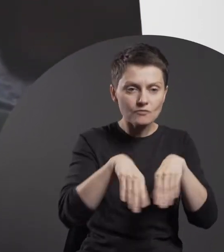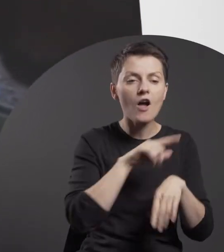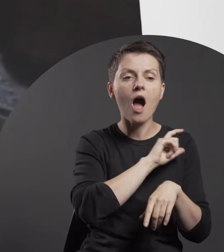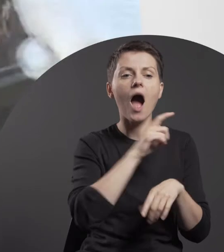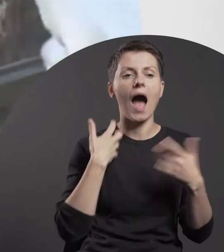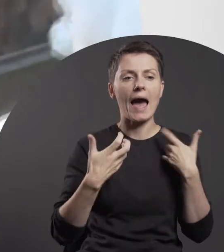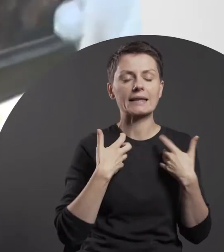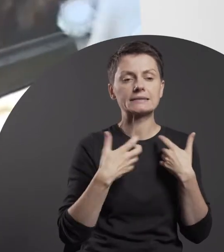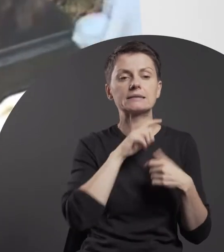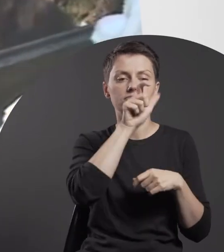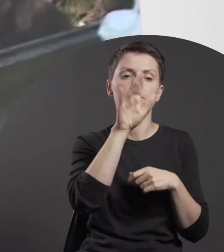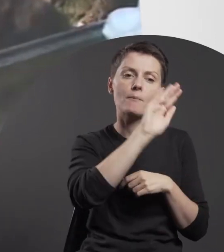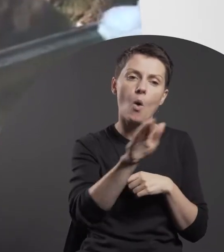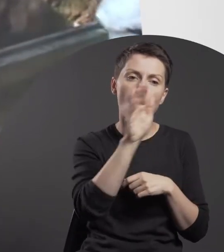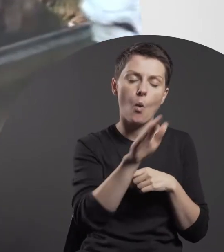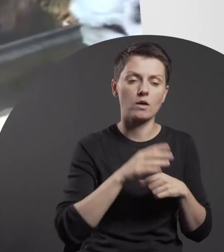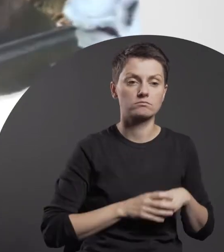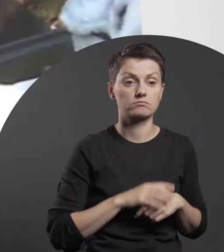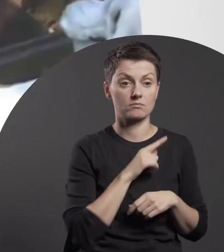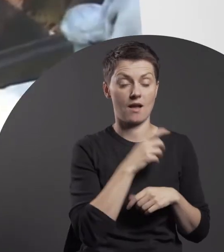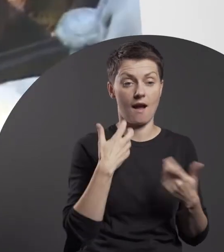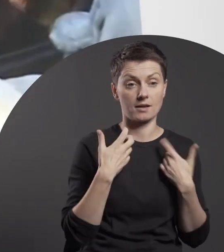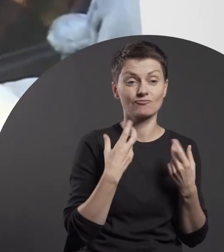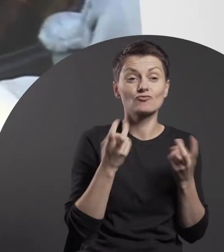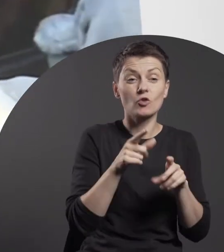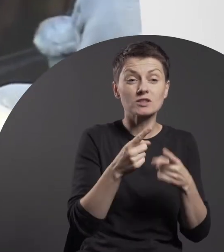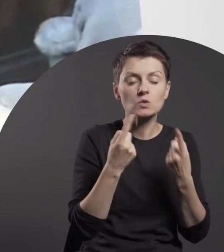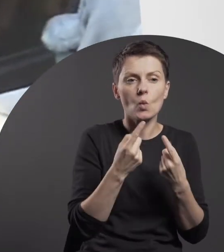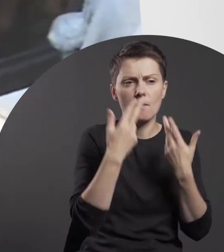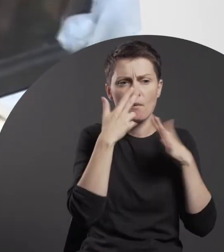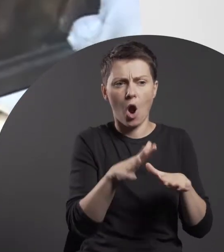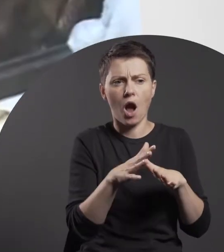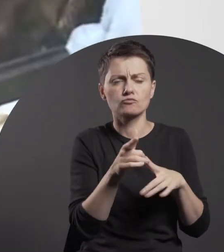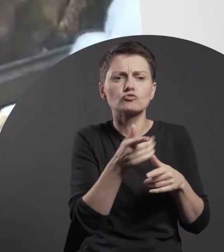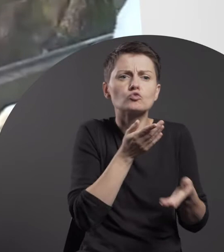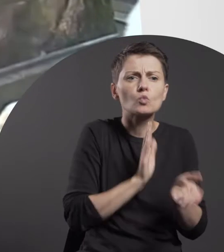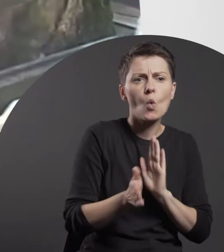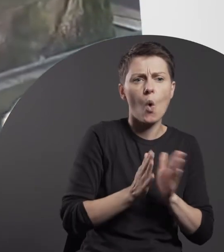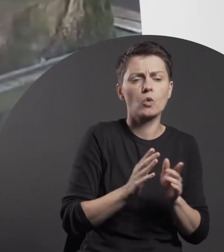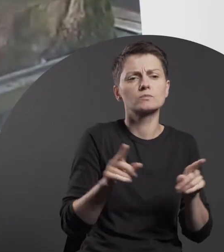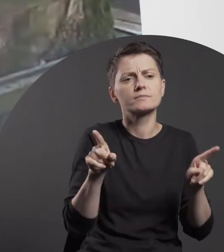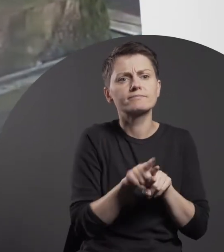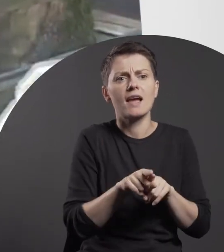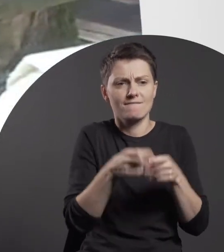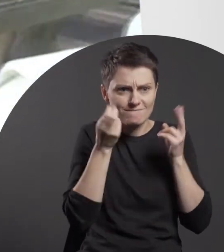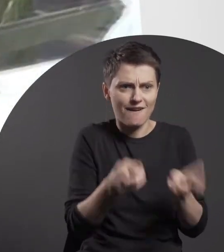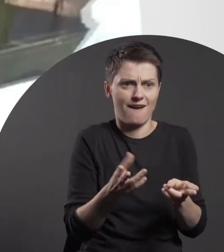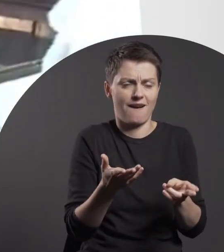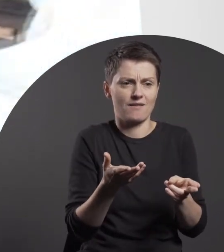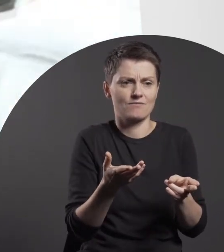Staged by the artist, the situation points both to the way how wild animals function